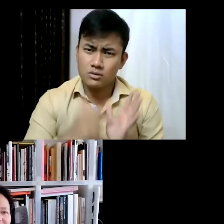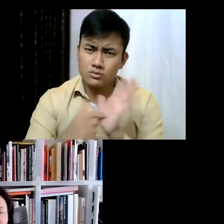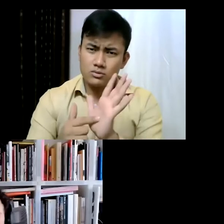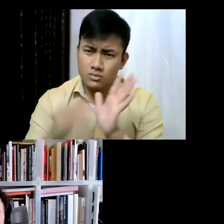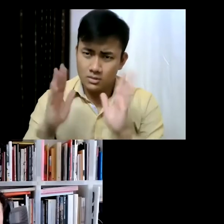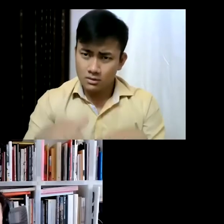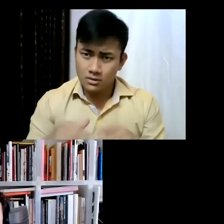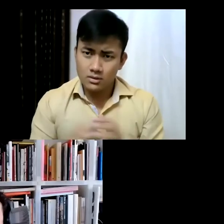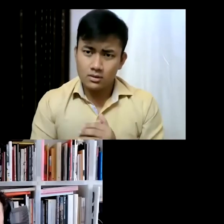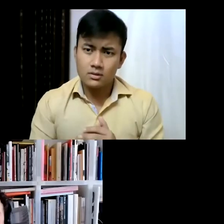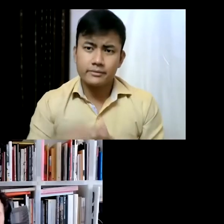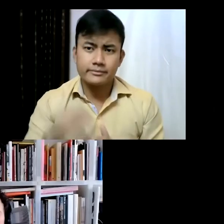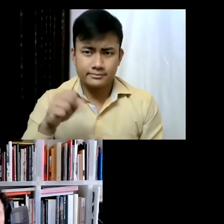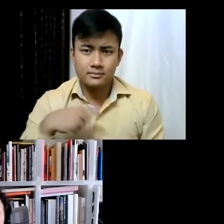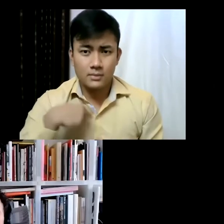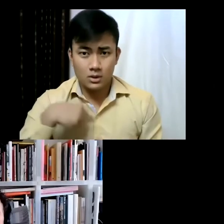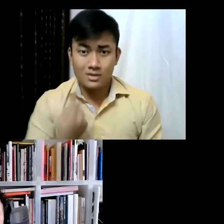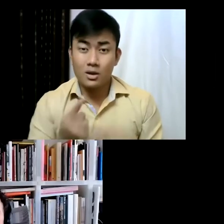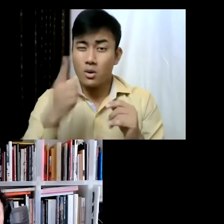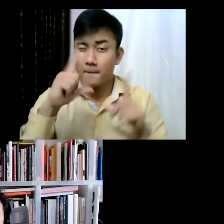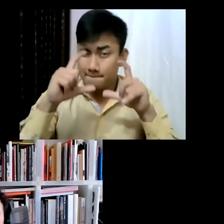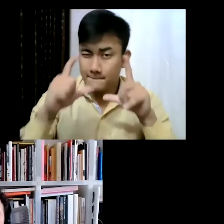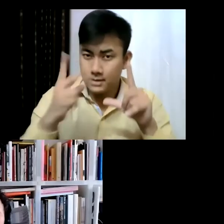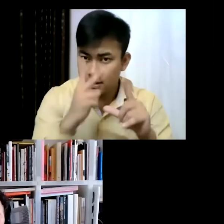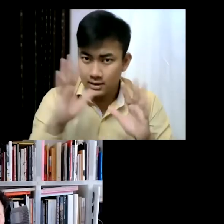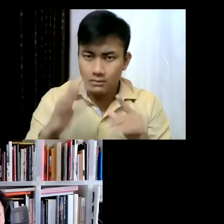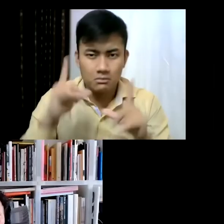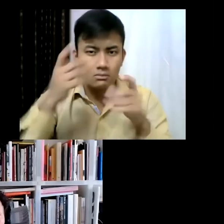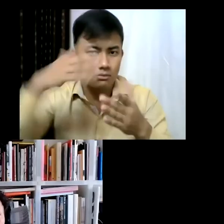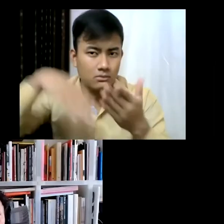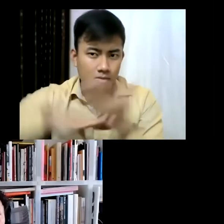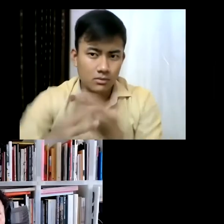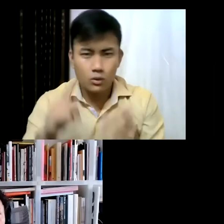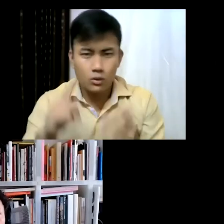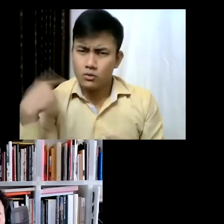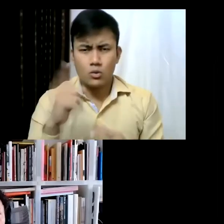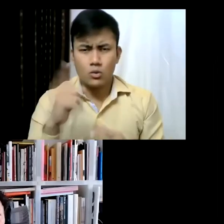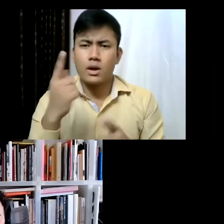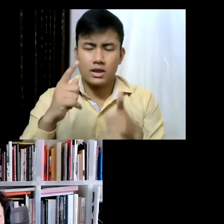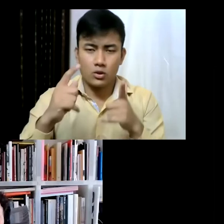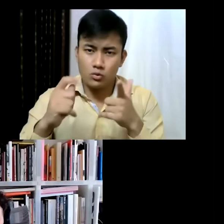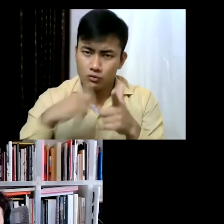yeah sorry I didn't put any picture but we have a video program which is called High Line channel